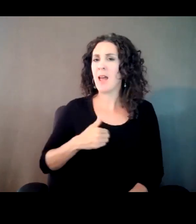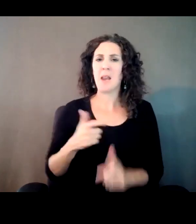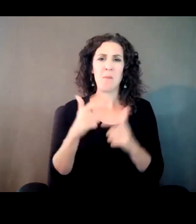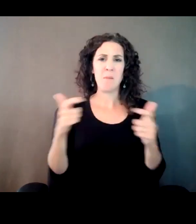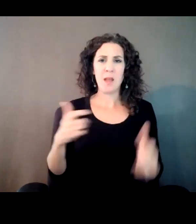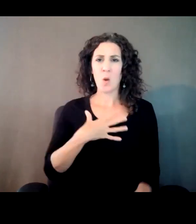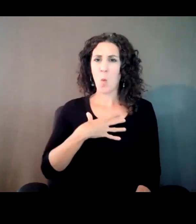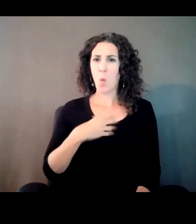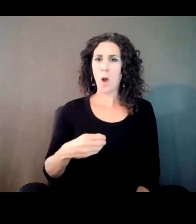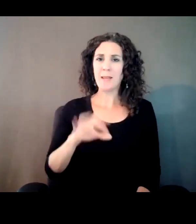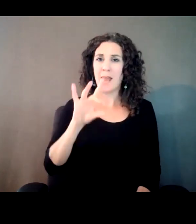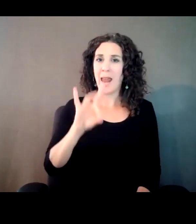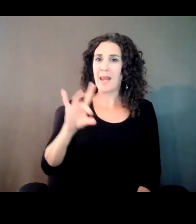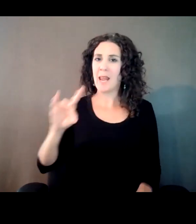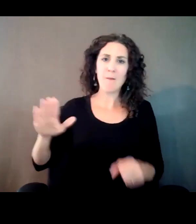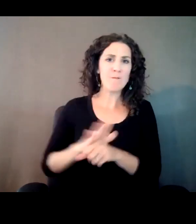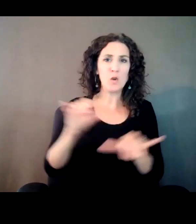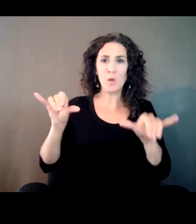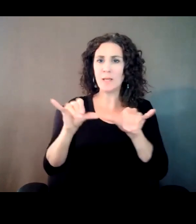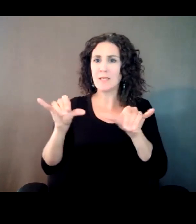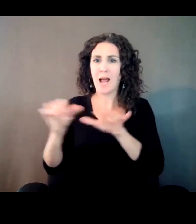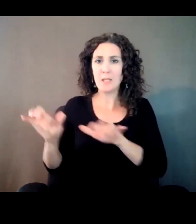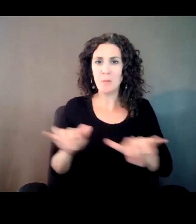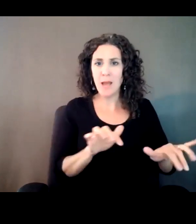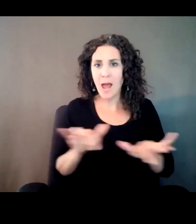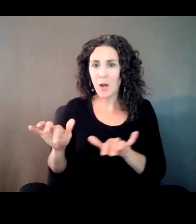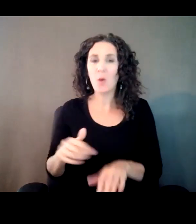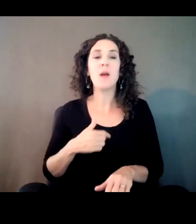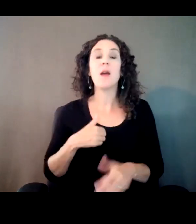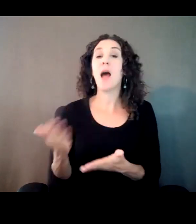a full size of course. Brought the piano into an auto body shop and they welded on four